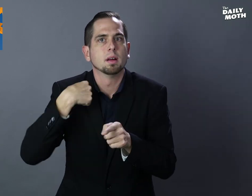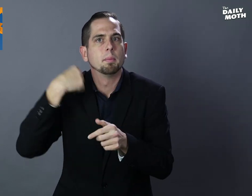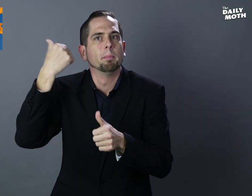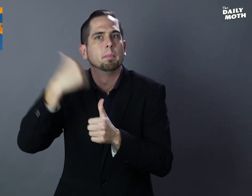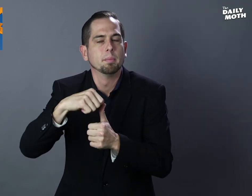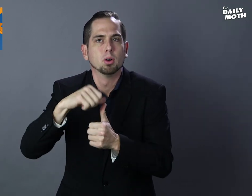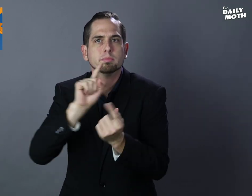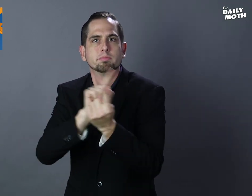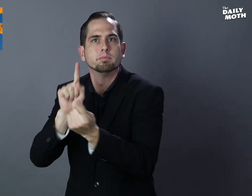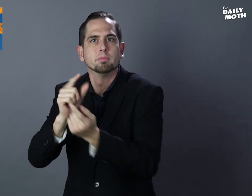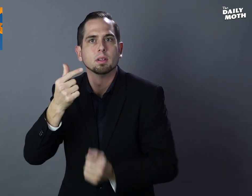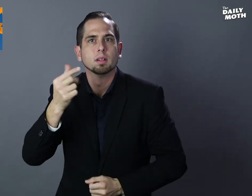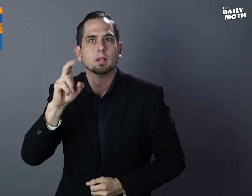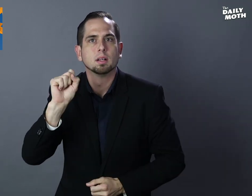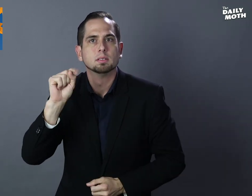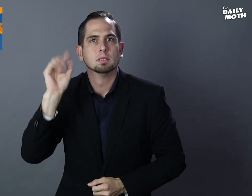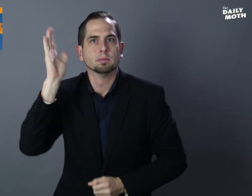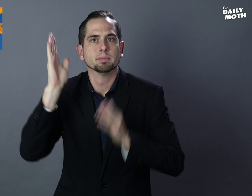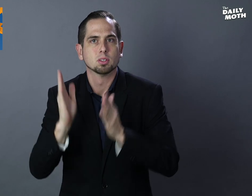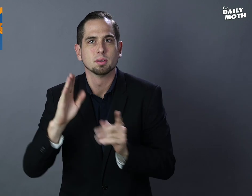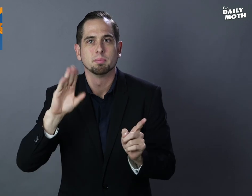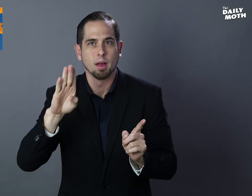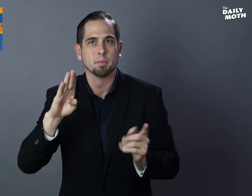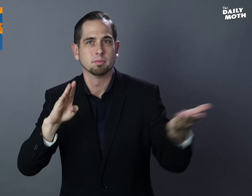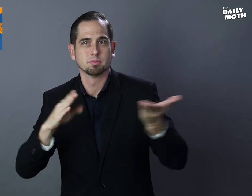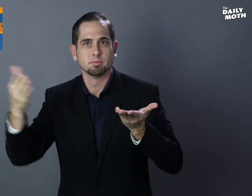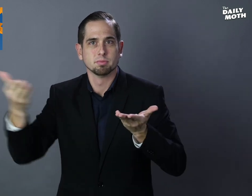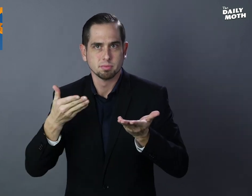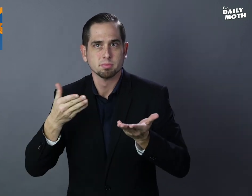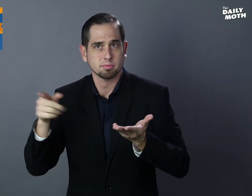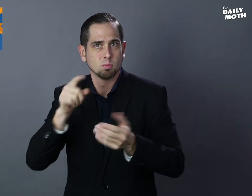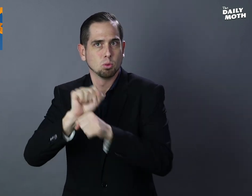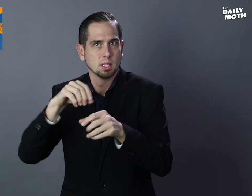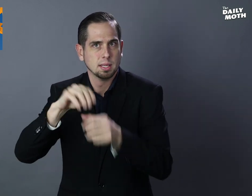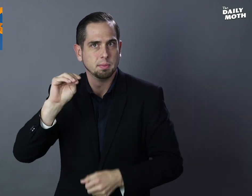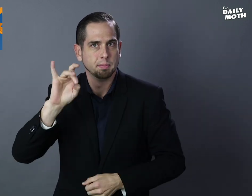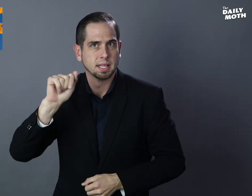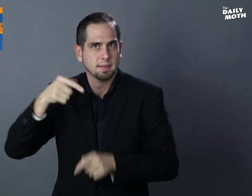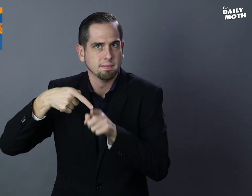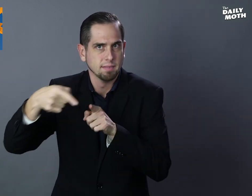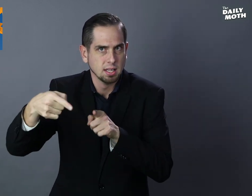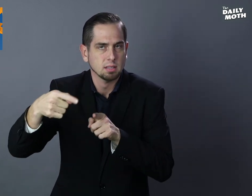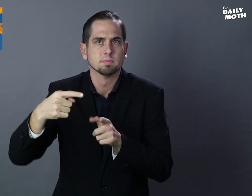I remember meeting guest speakers that Bob brought in who worked in the media field.